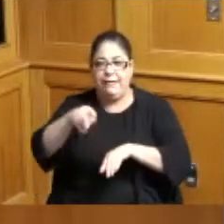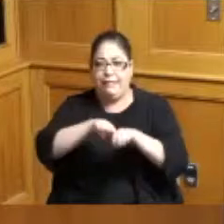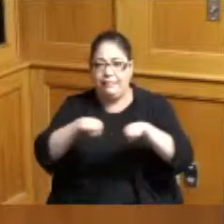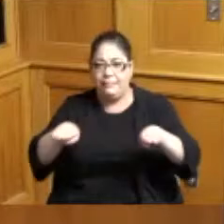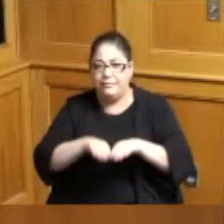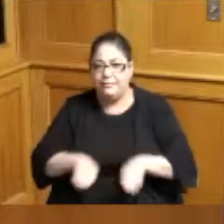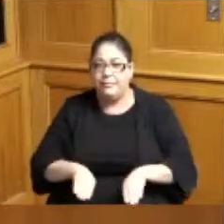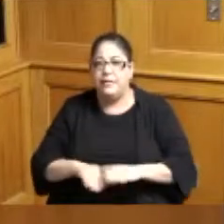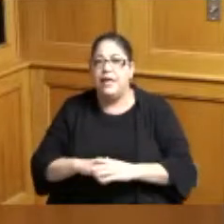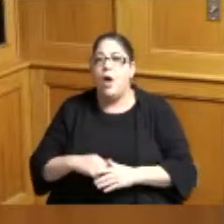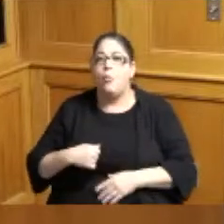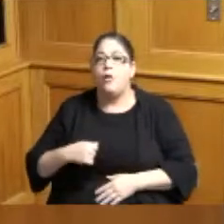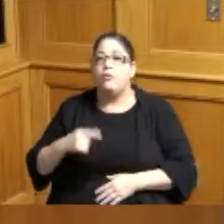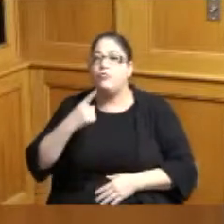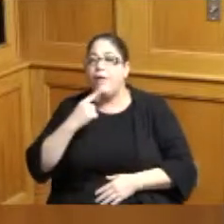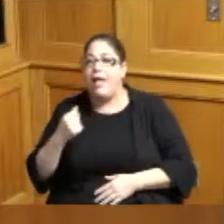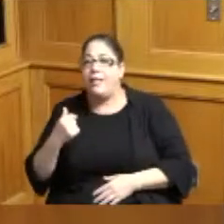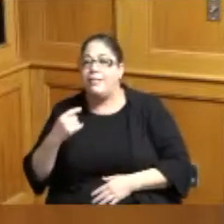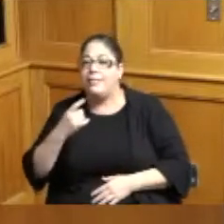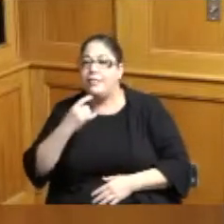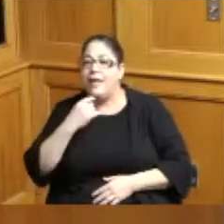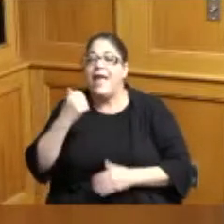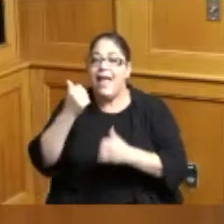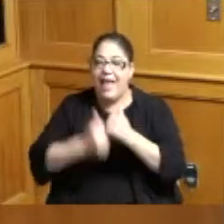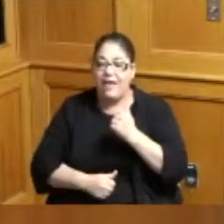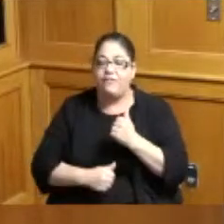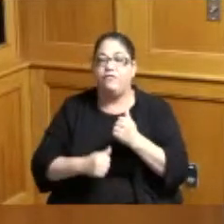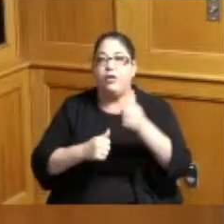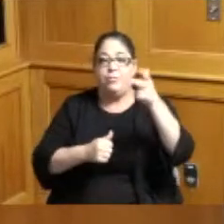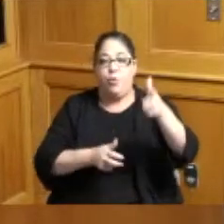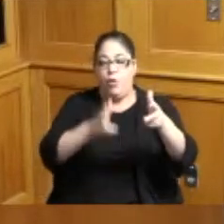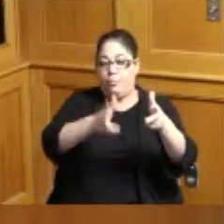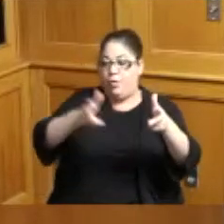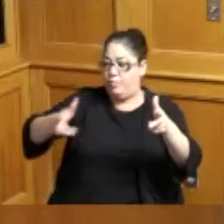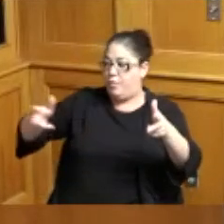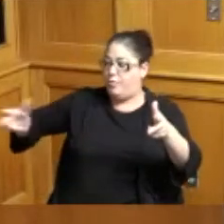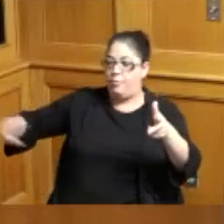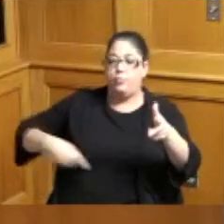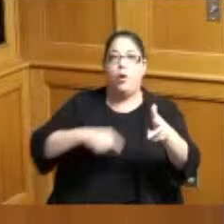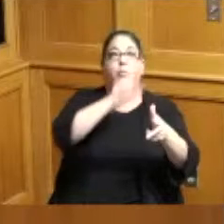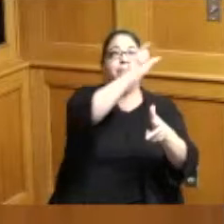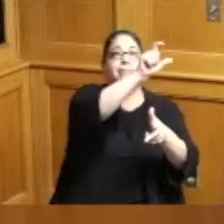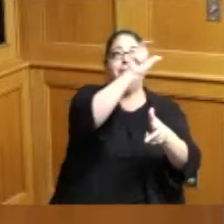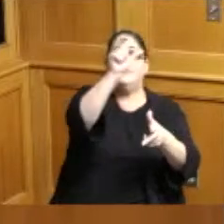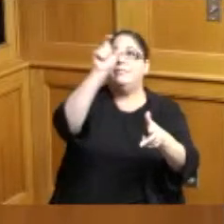red light a green light blue light over every single parking stall that is driven by cameras